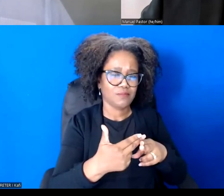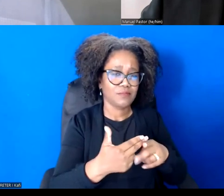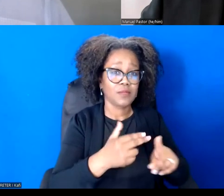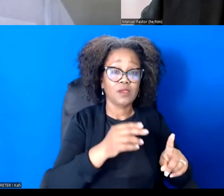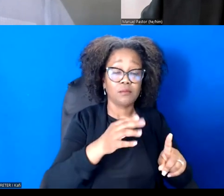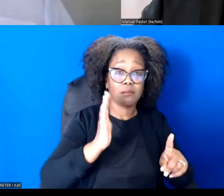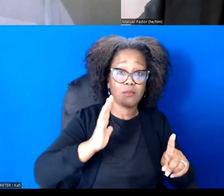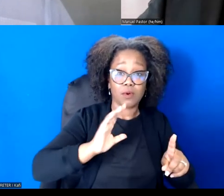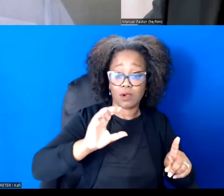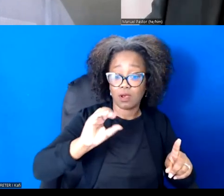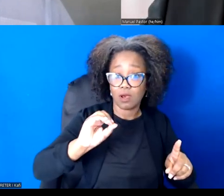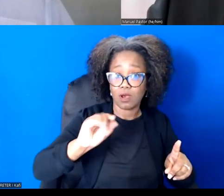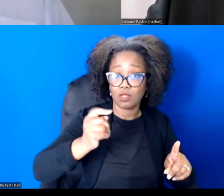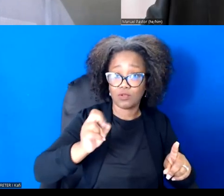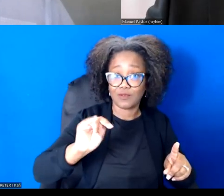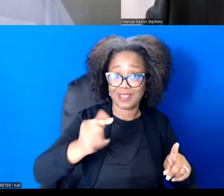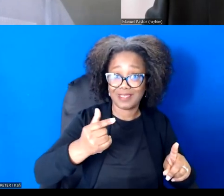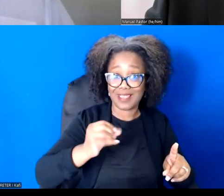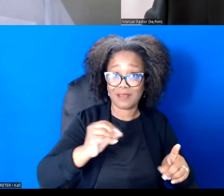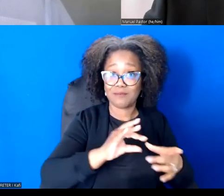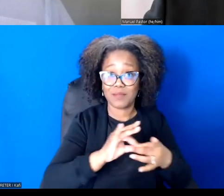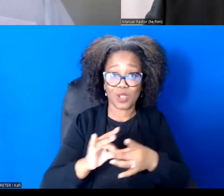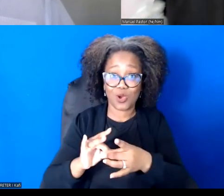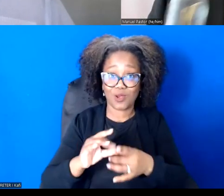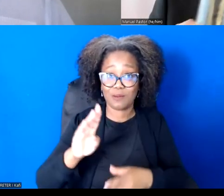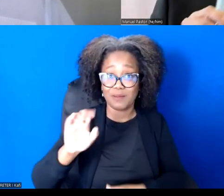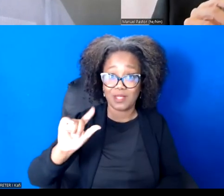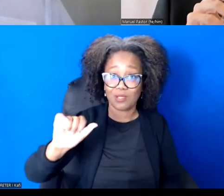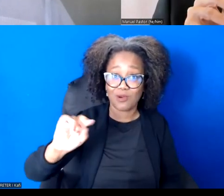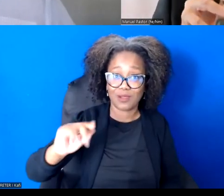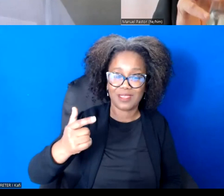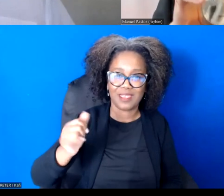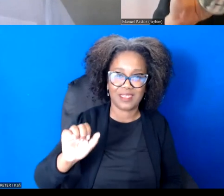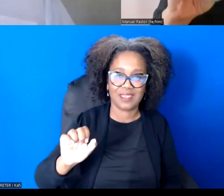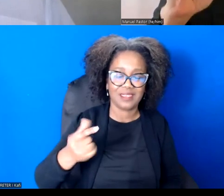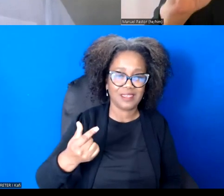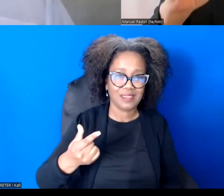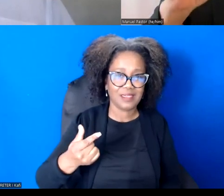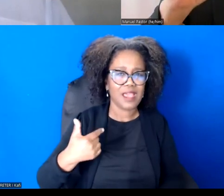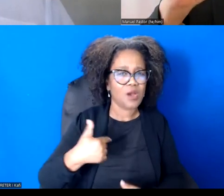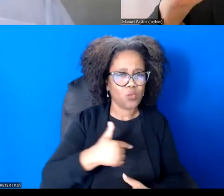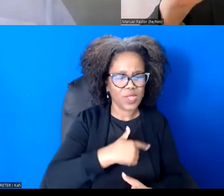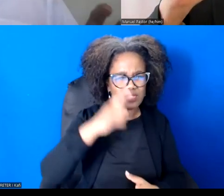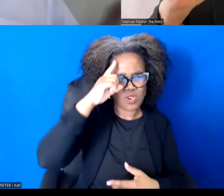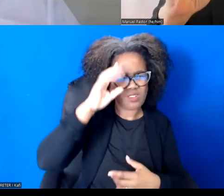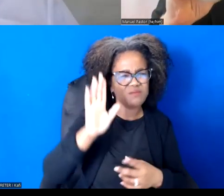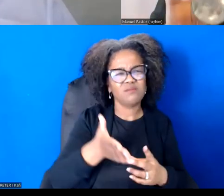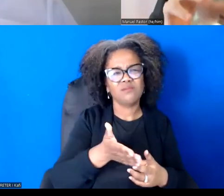People in the community said no. I said, We get that. We all need to belong.